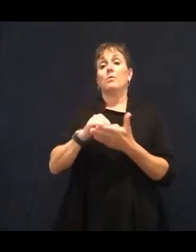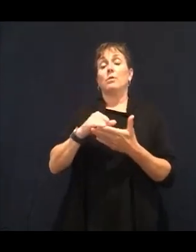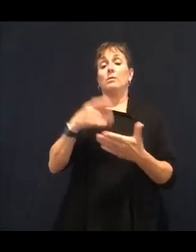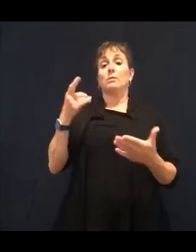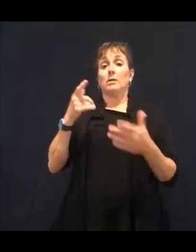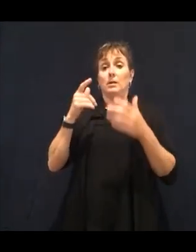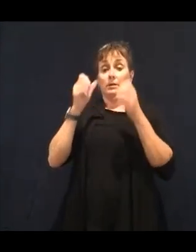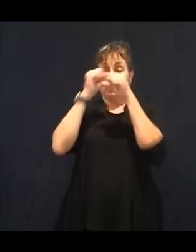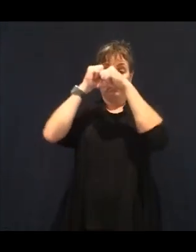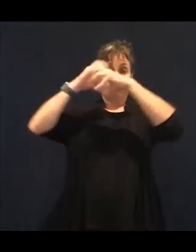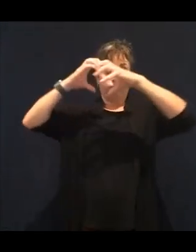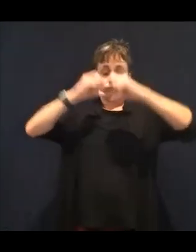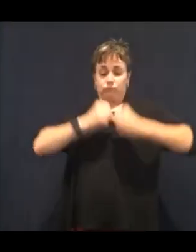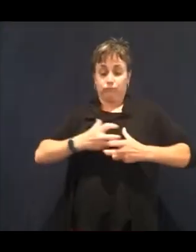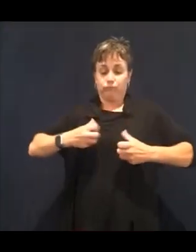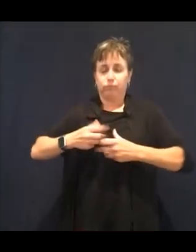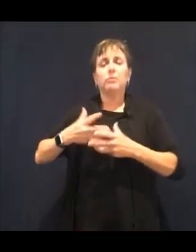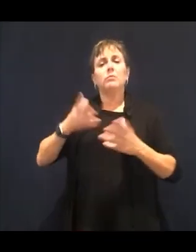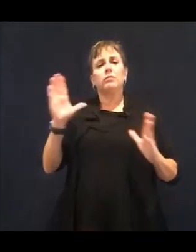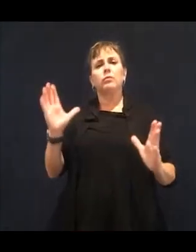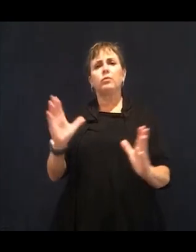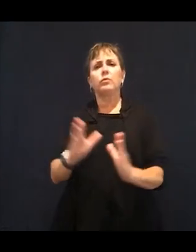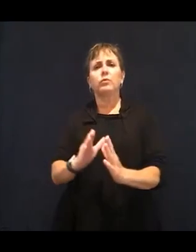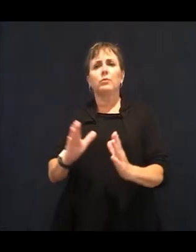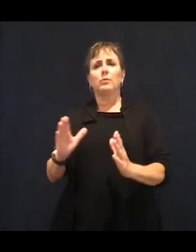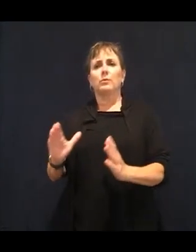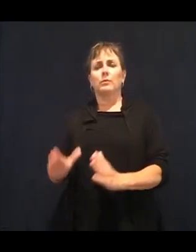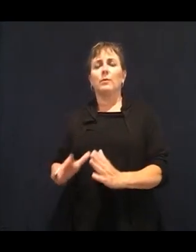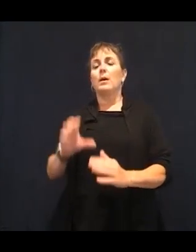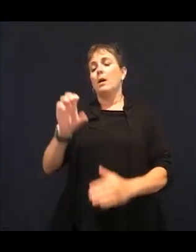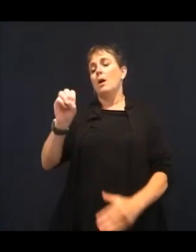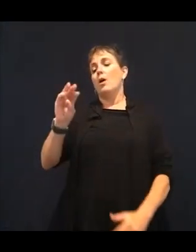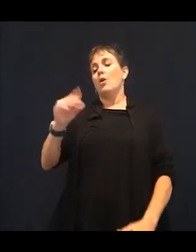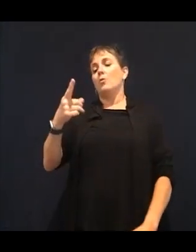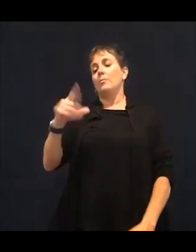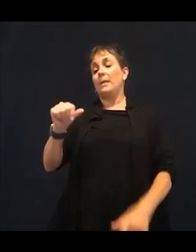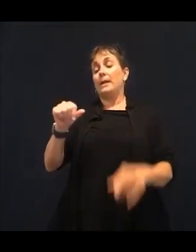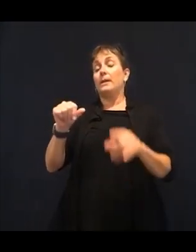in your eyes for those fluids that you need for your eye